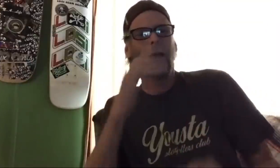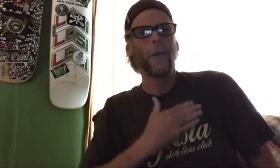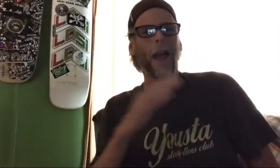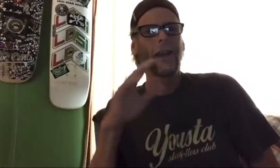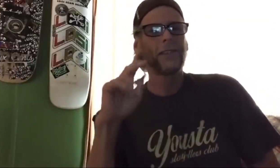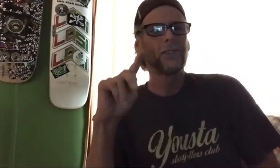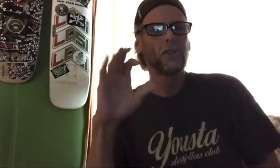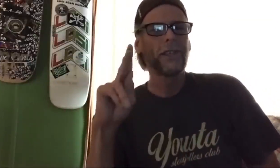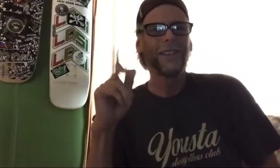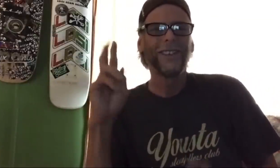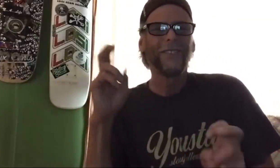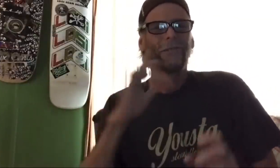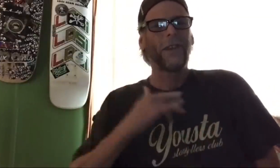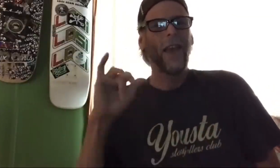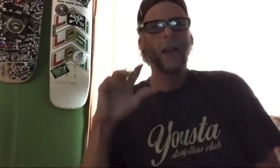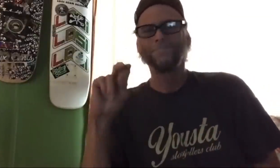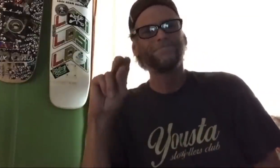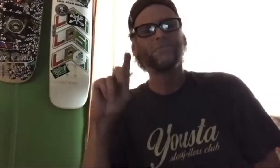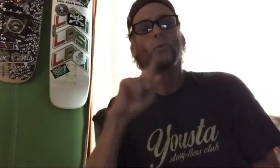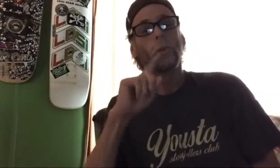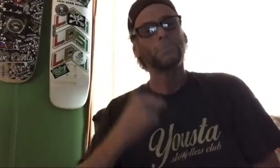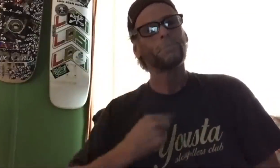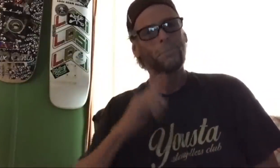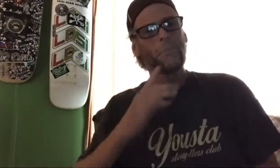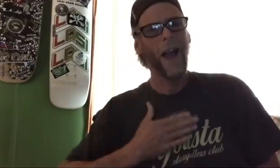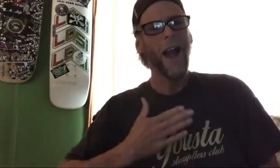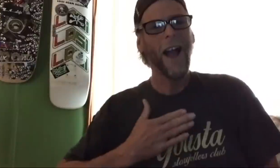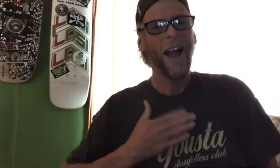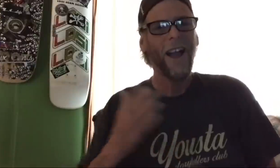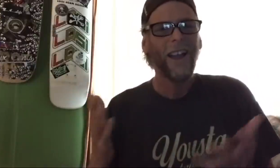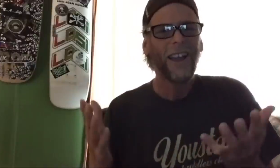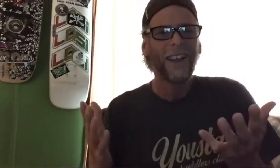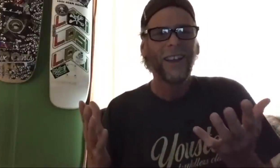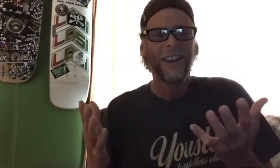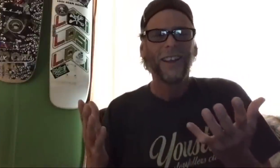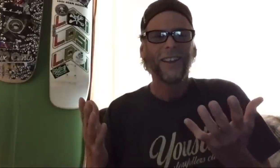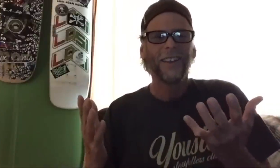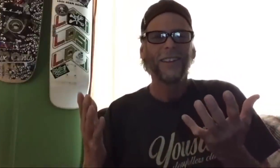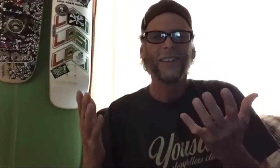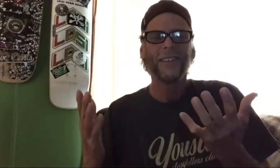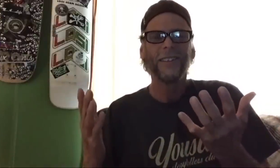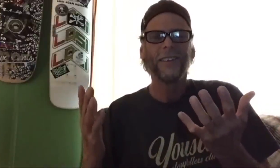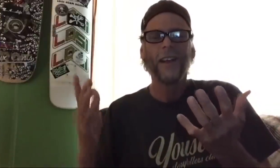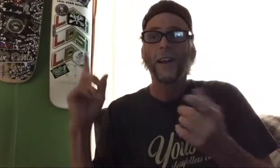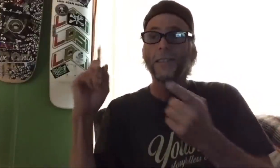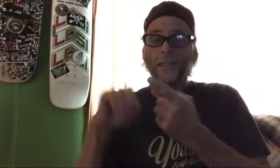It feels like it is not "my" trick but it is really my trick.